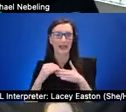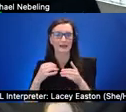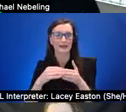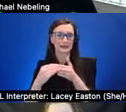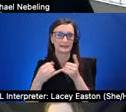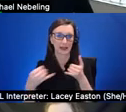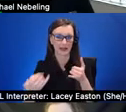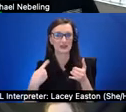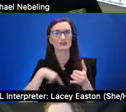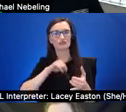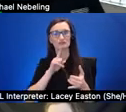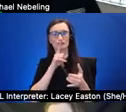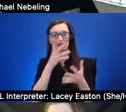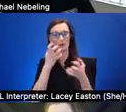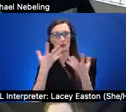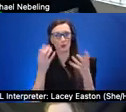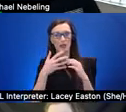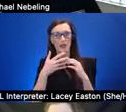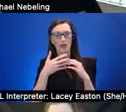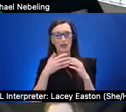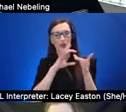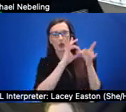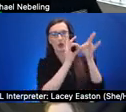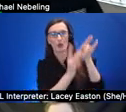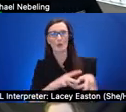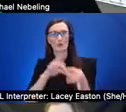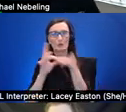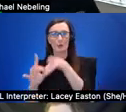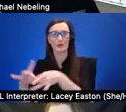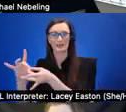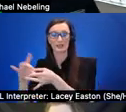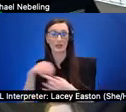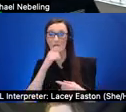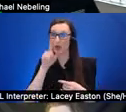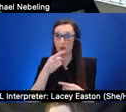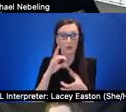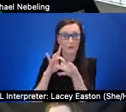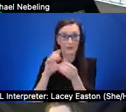each xr experience but also across all of the courses that we're going to have xr within